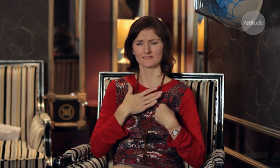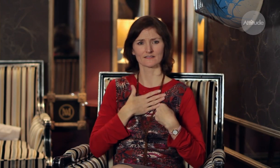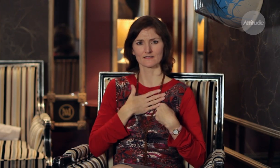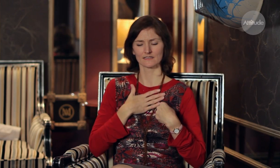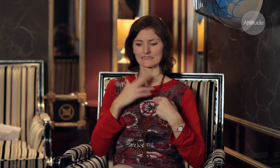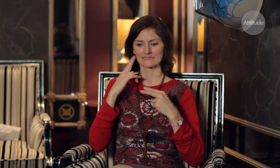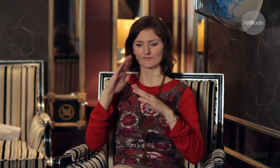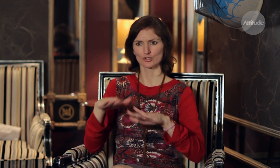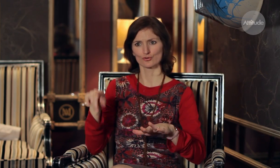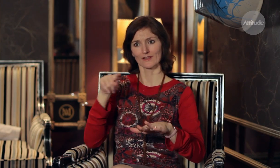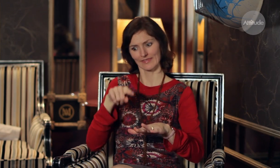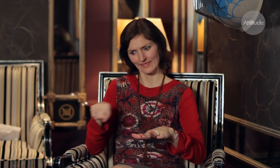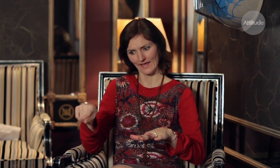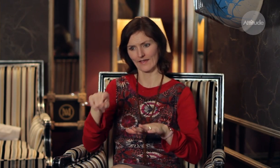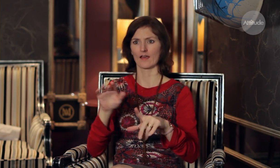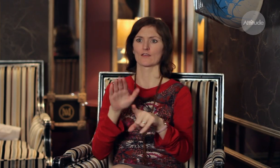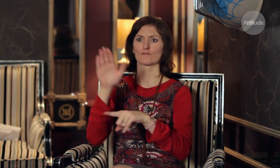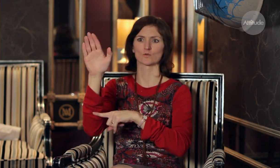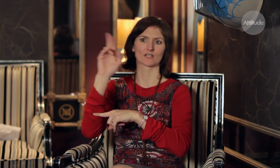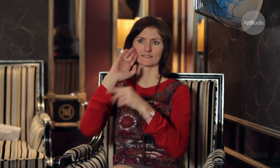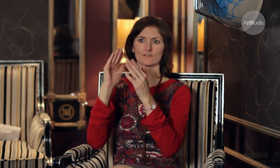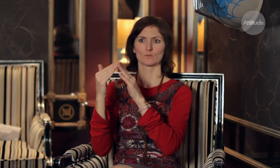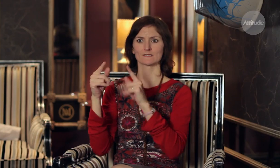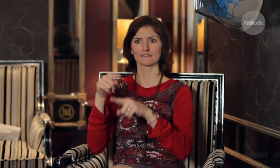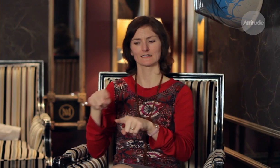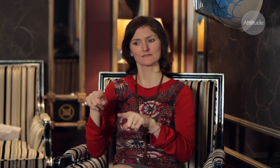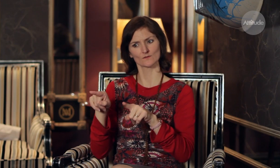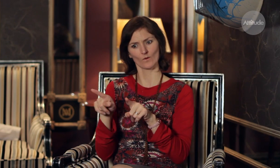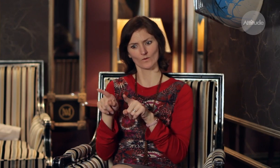completed my education, but deaf children there are the future of the deaf community.